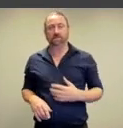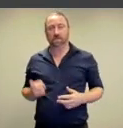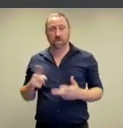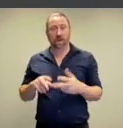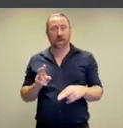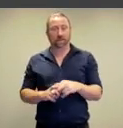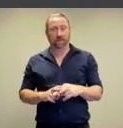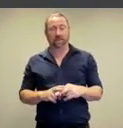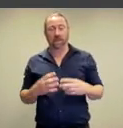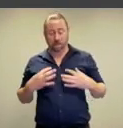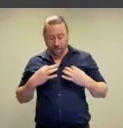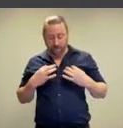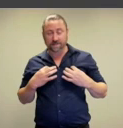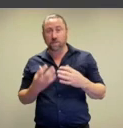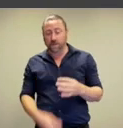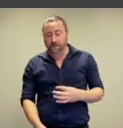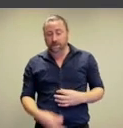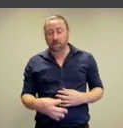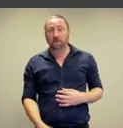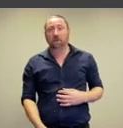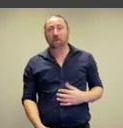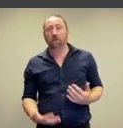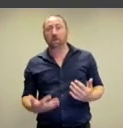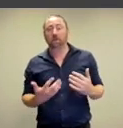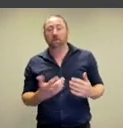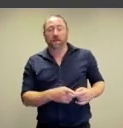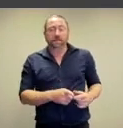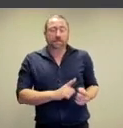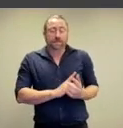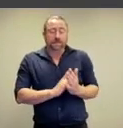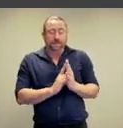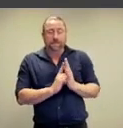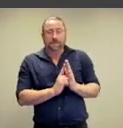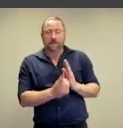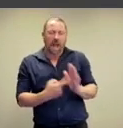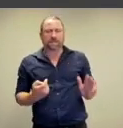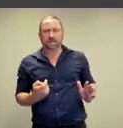there's the possibility of scraping